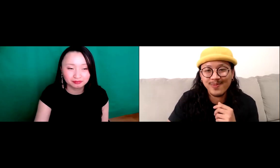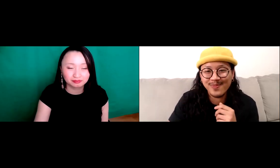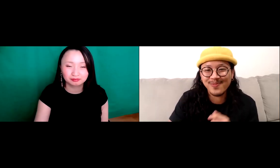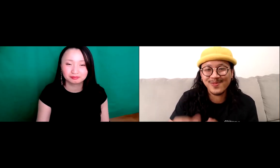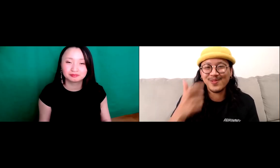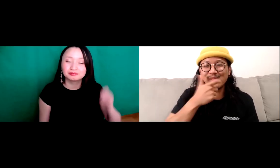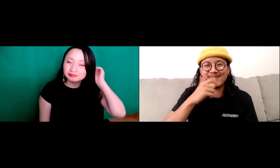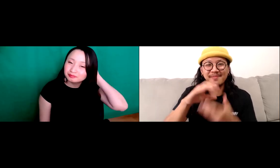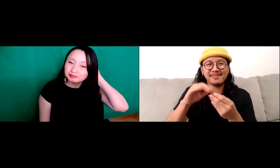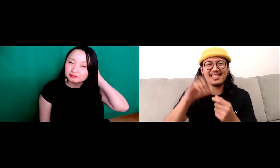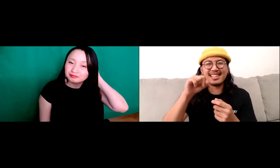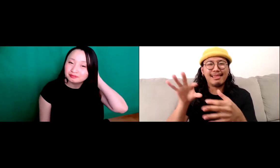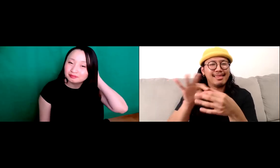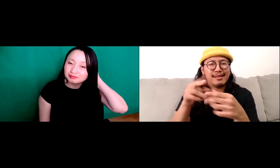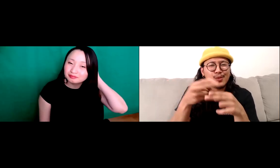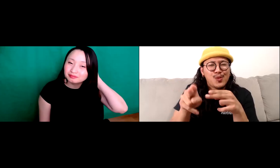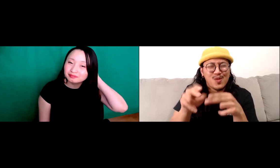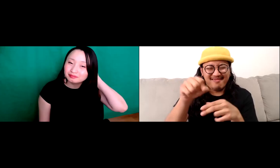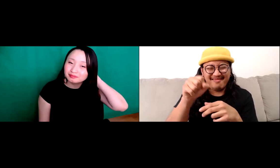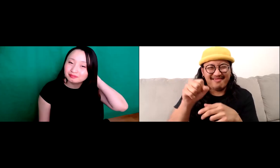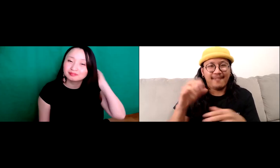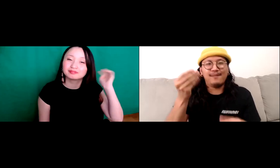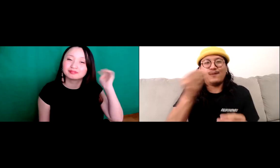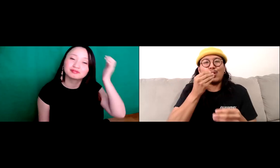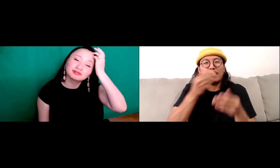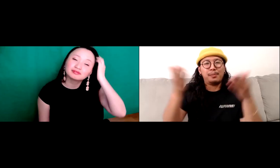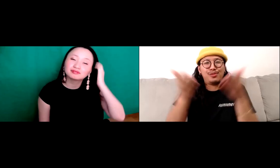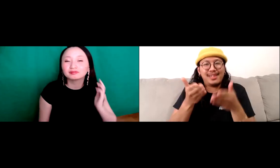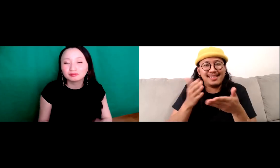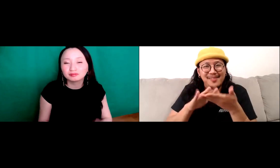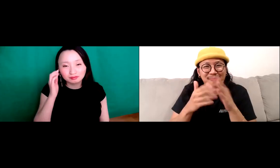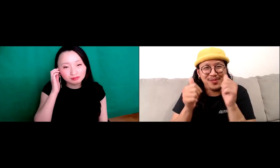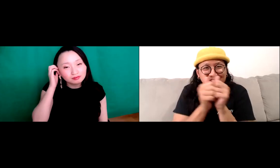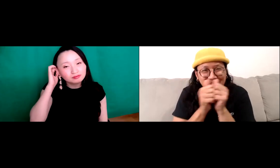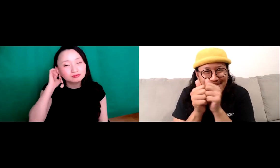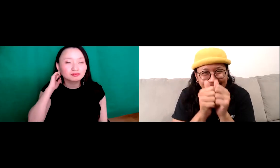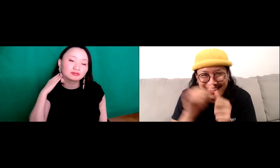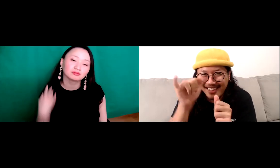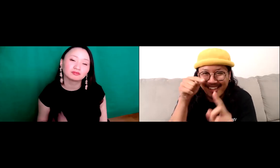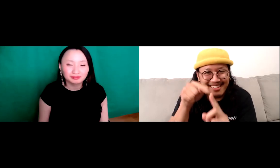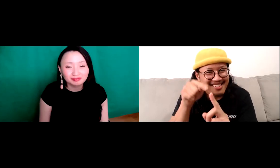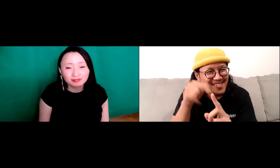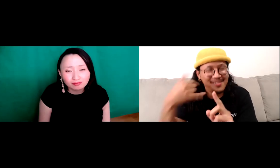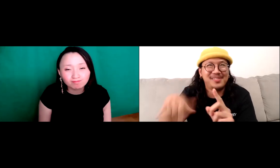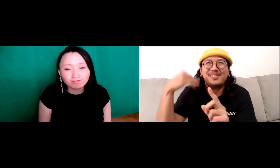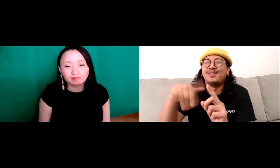This is Joey speaking. Just a short little tidbit food, food always